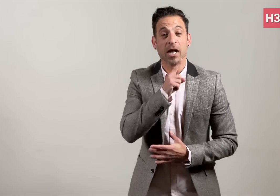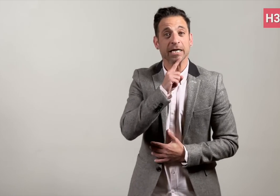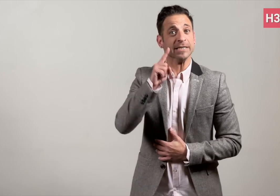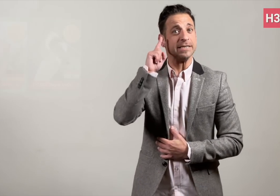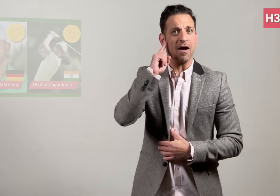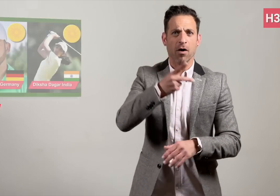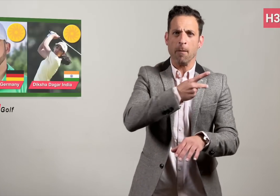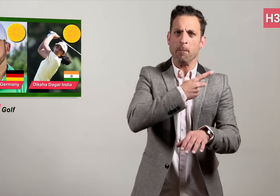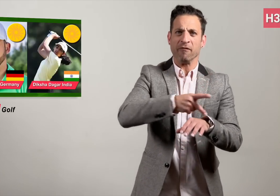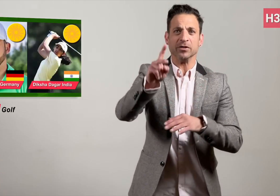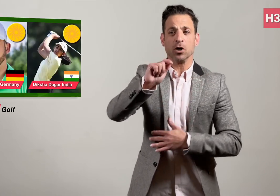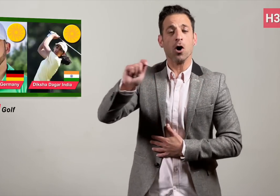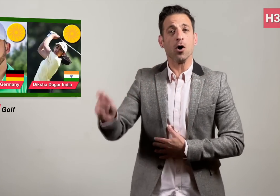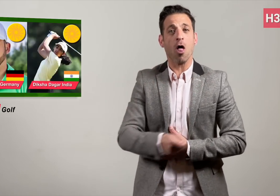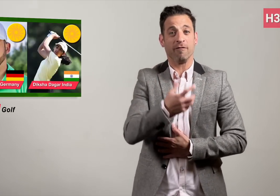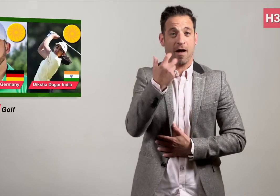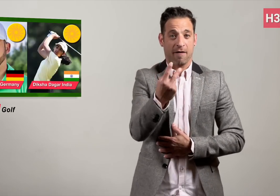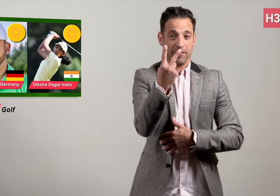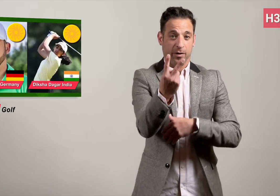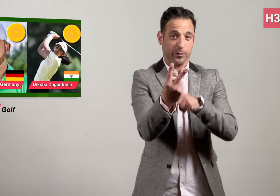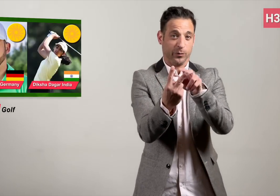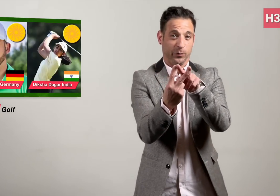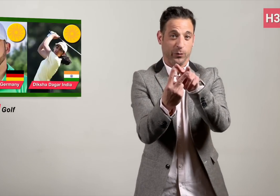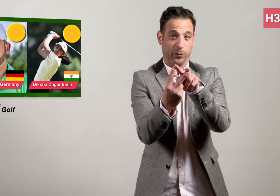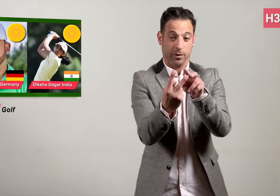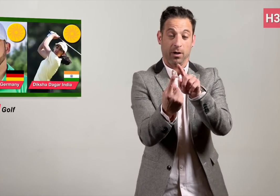Deaf Professional Golfers,